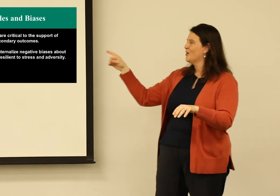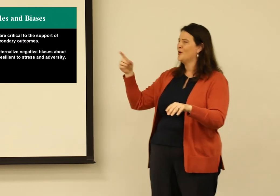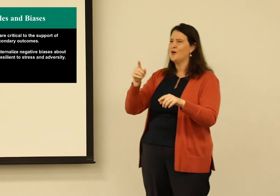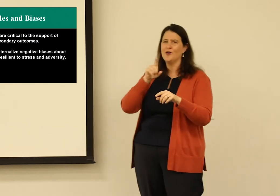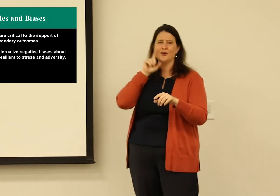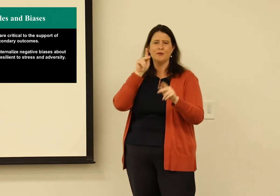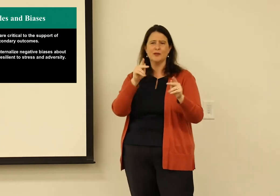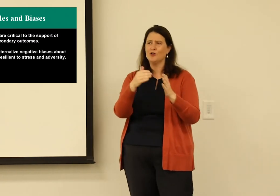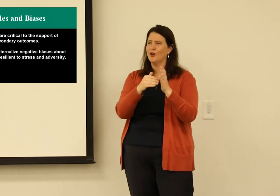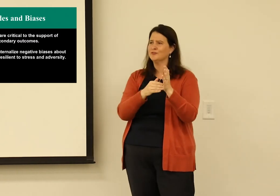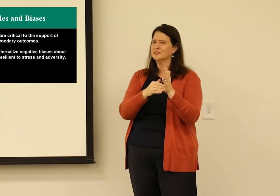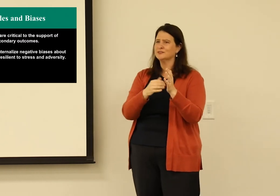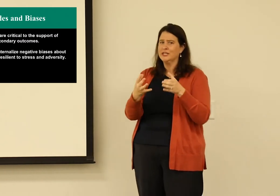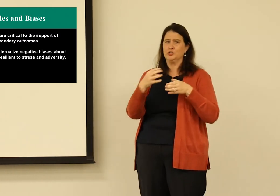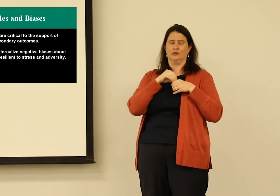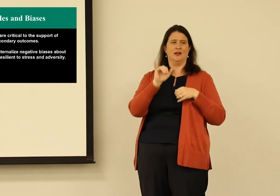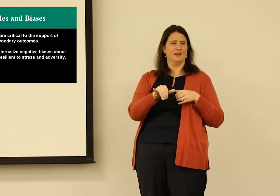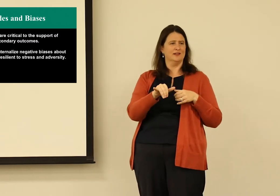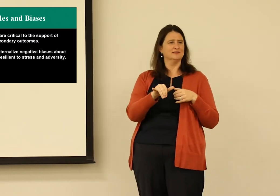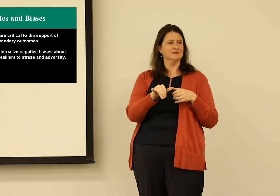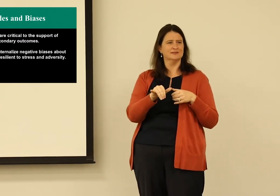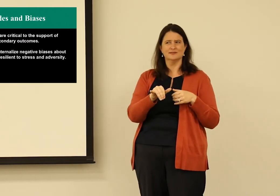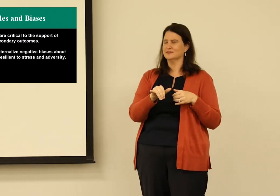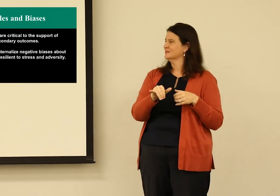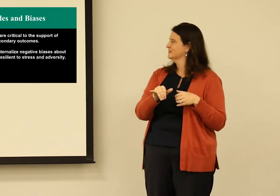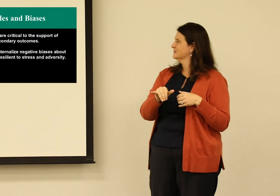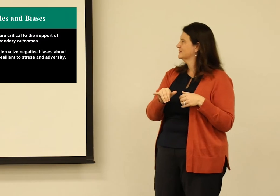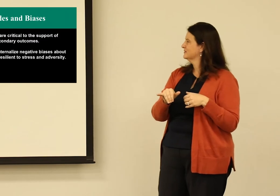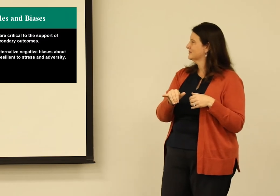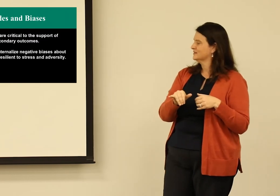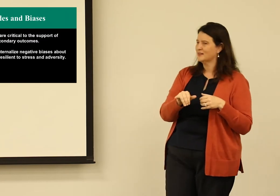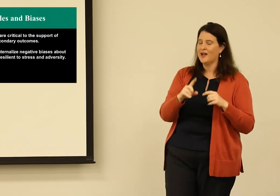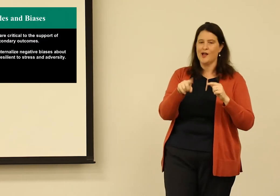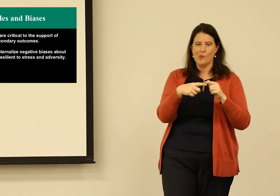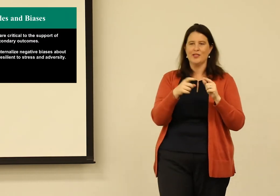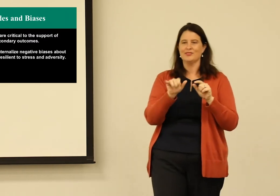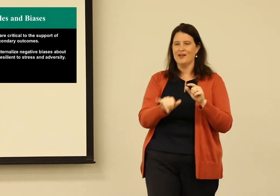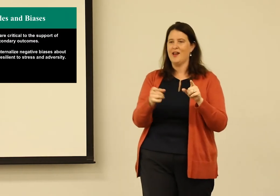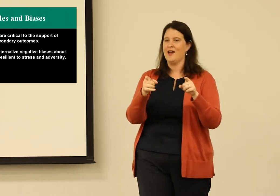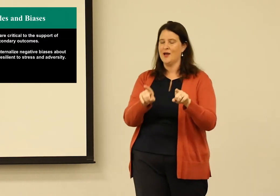So I hold their opinions as important to me. And so deaf individuals often internalize those biases.